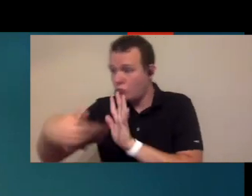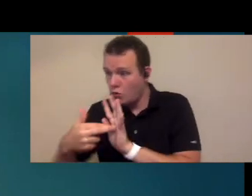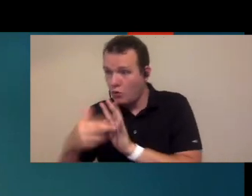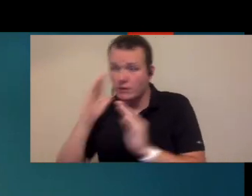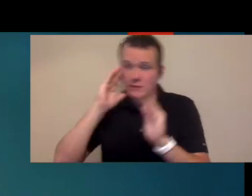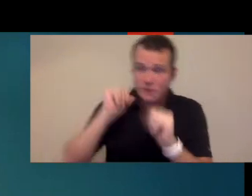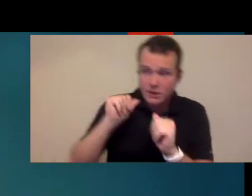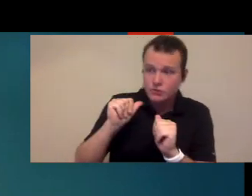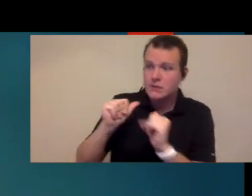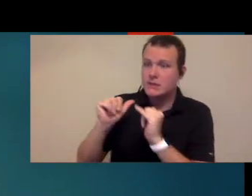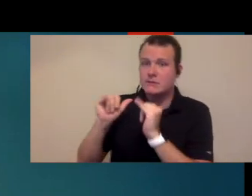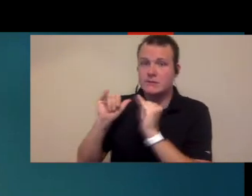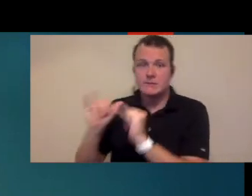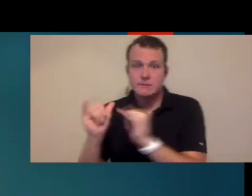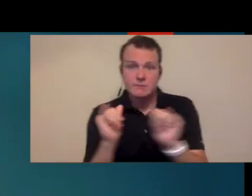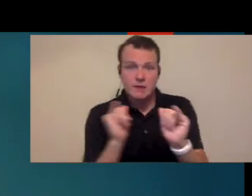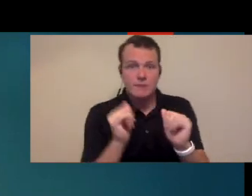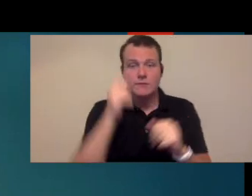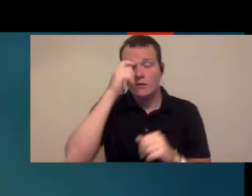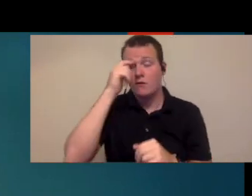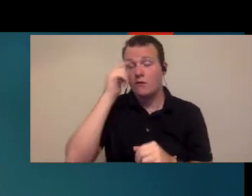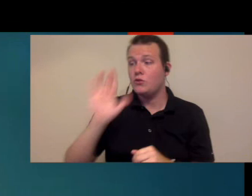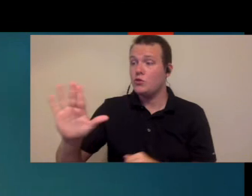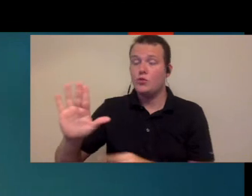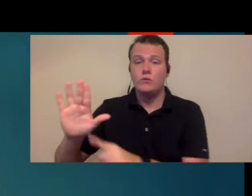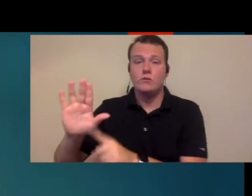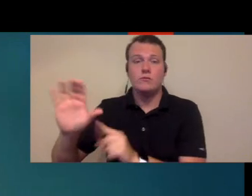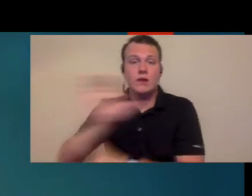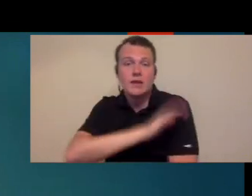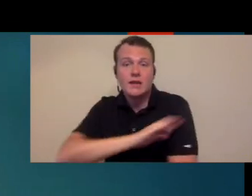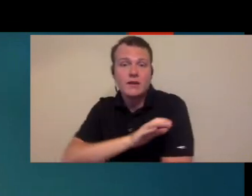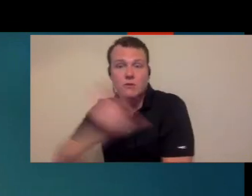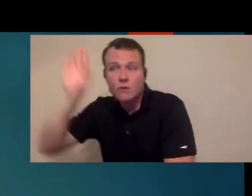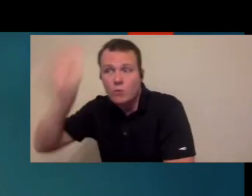expectations is one person going to handle more of the clinic and one person